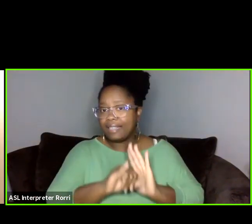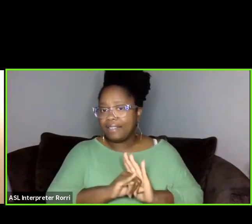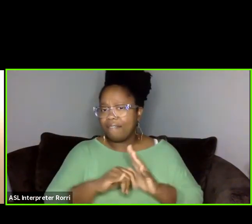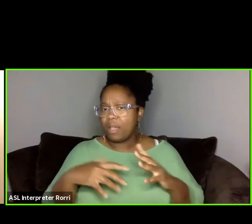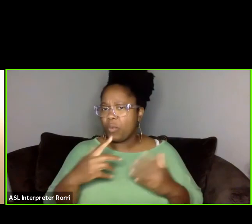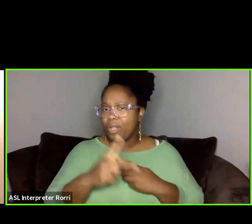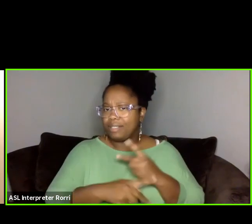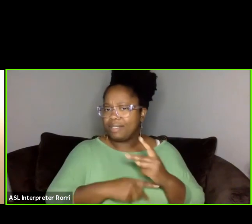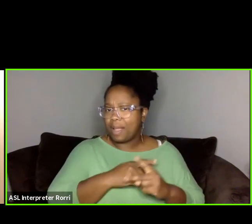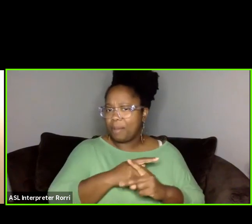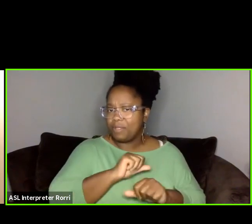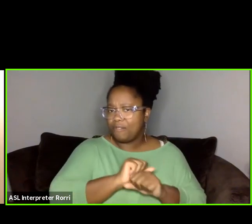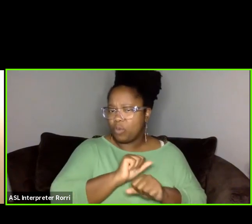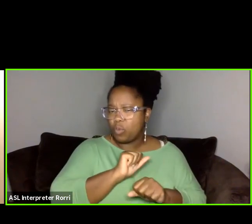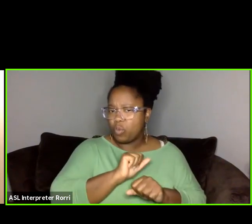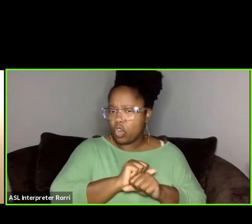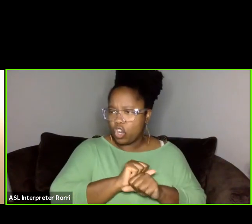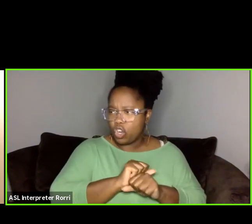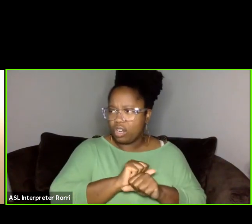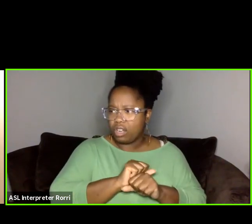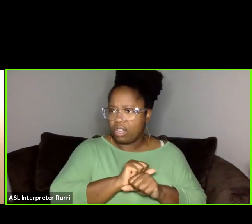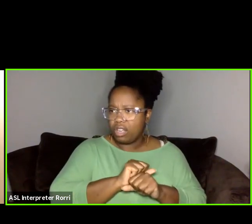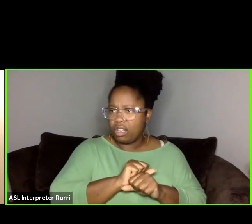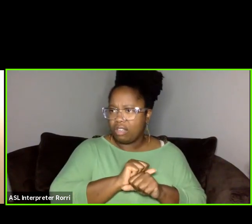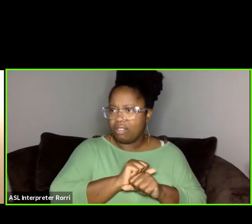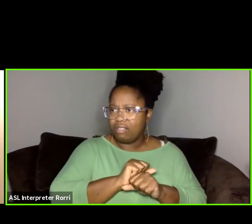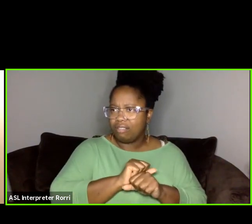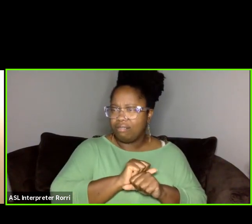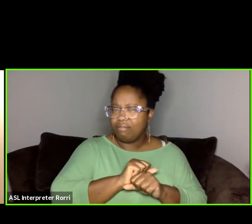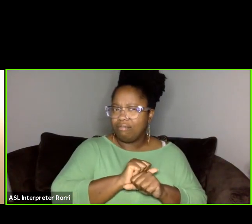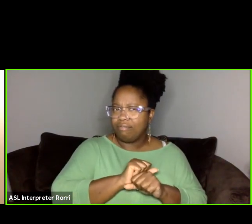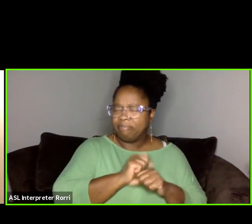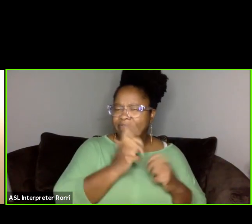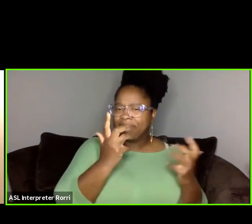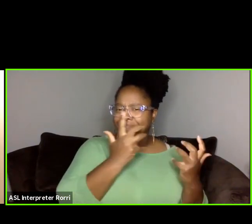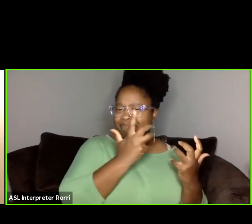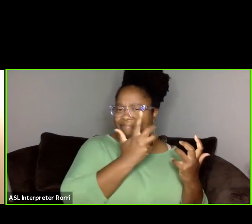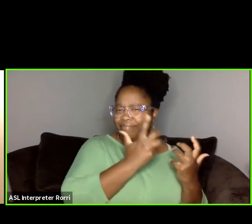that, again, align with who you are